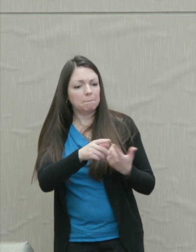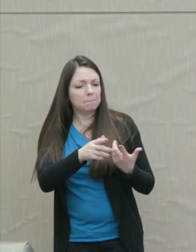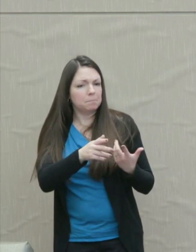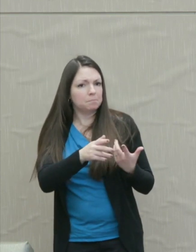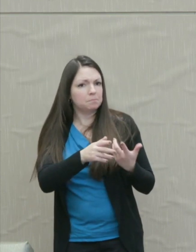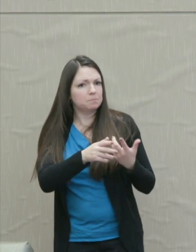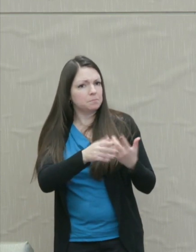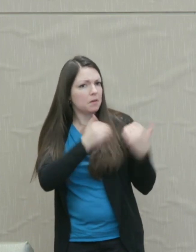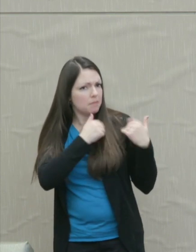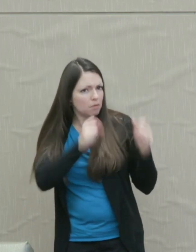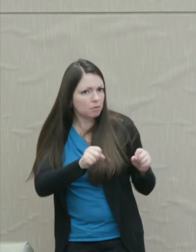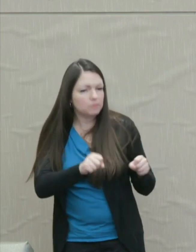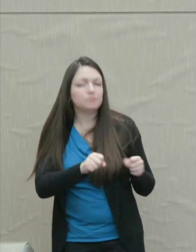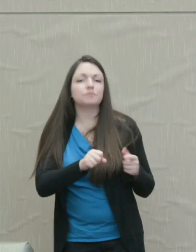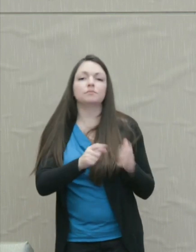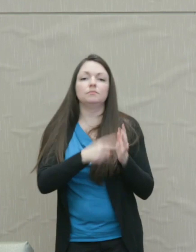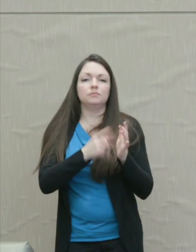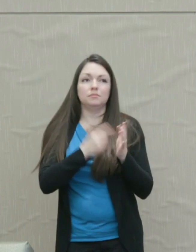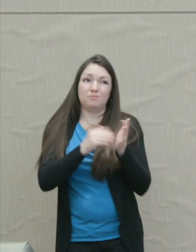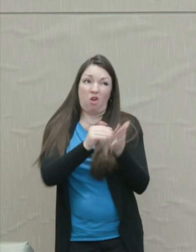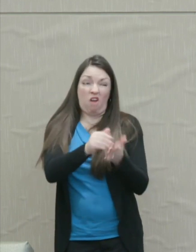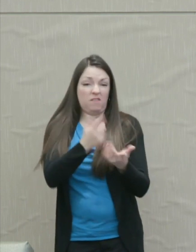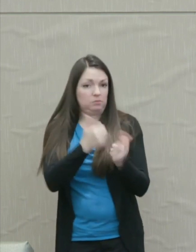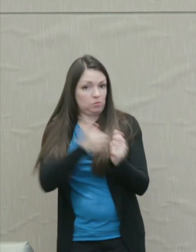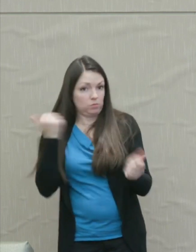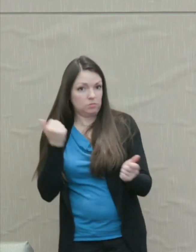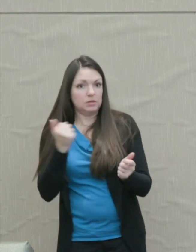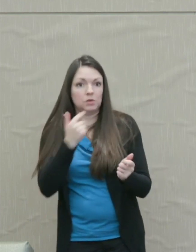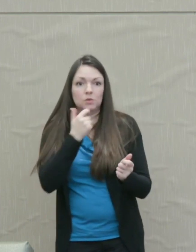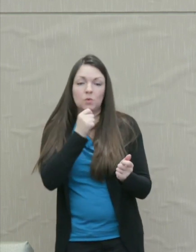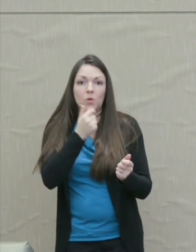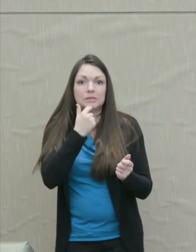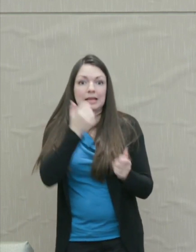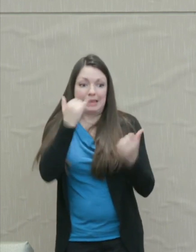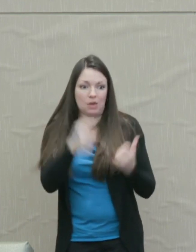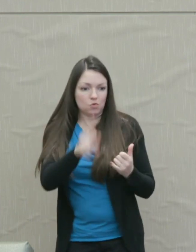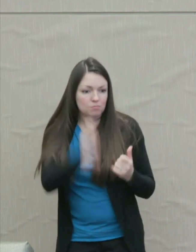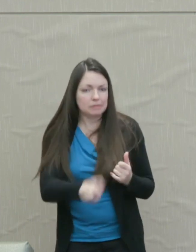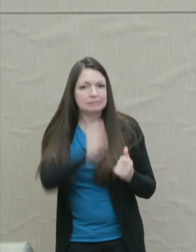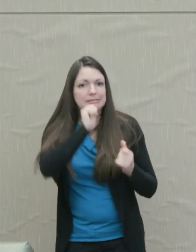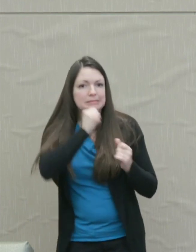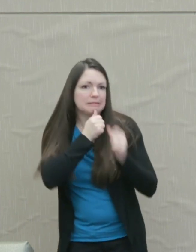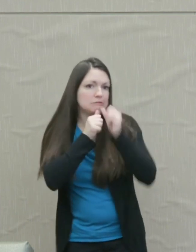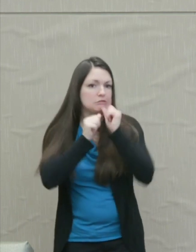They rarely think at least today, "Now you've got to suffer for what you've done," as if